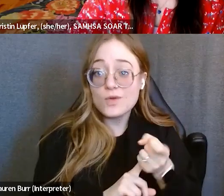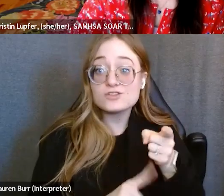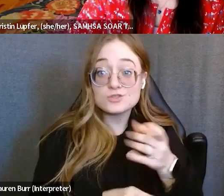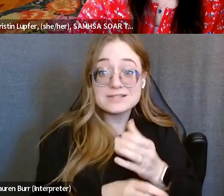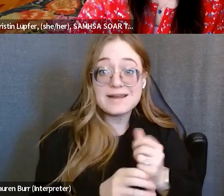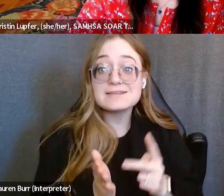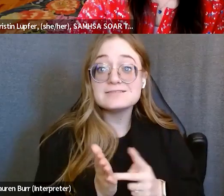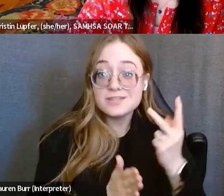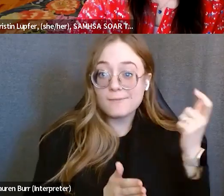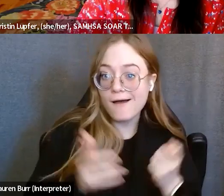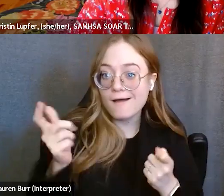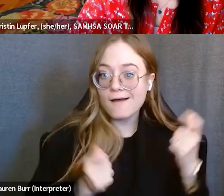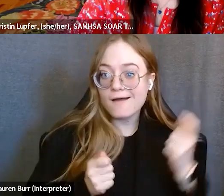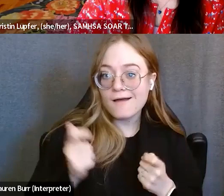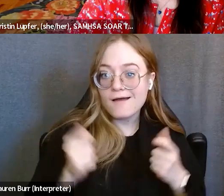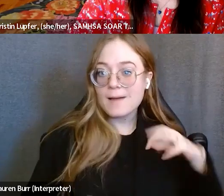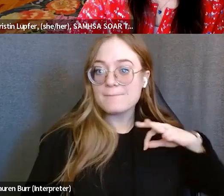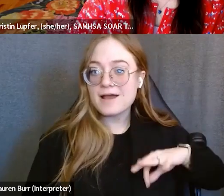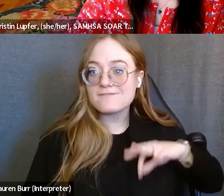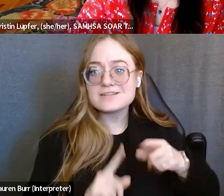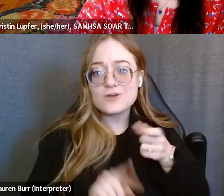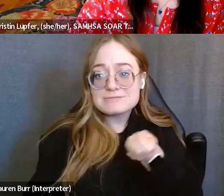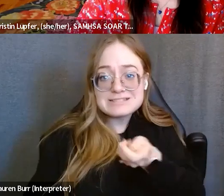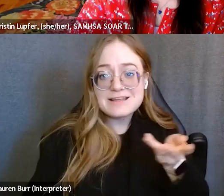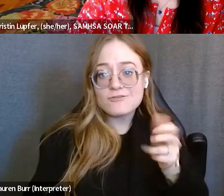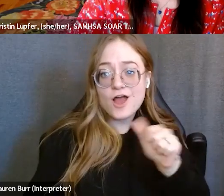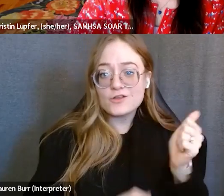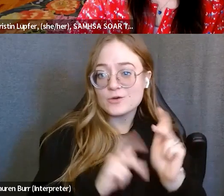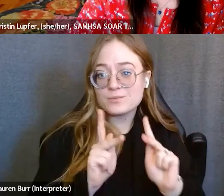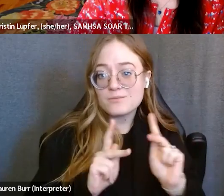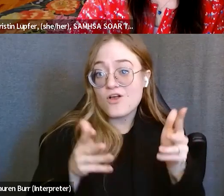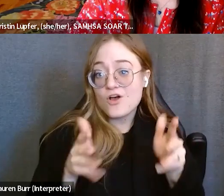from several people already and it didn't come to our attention until